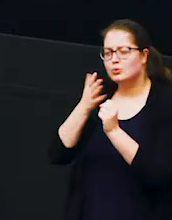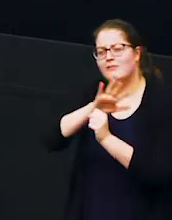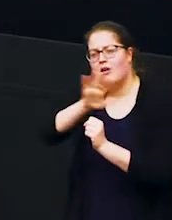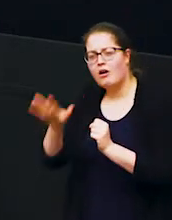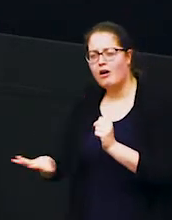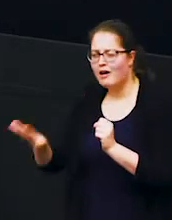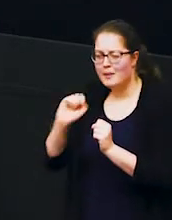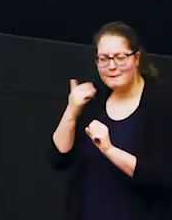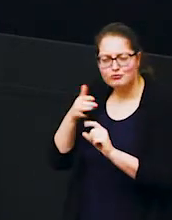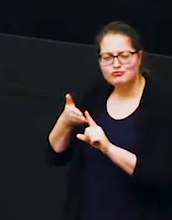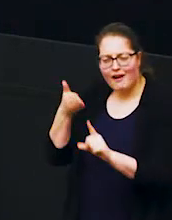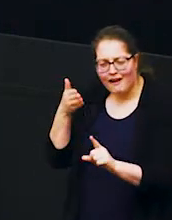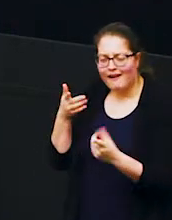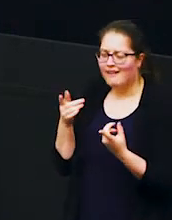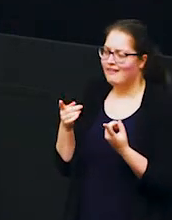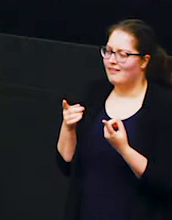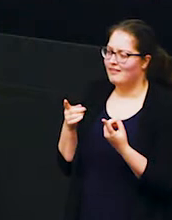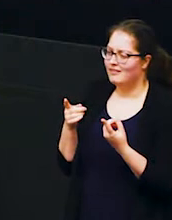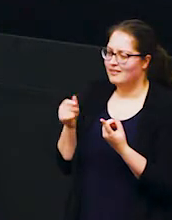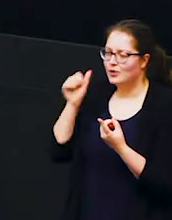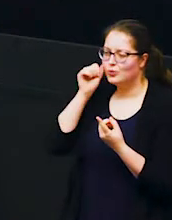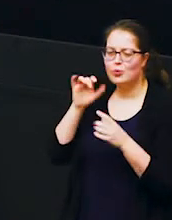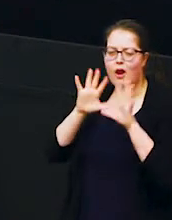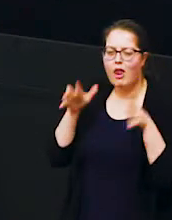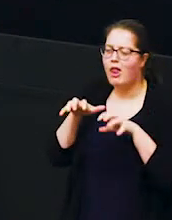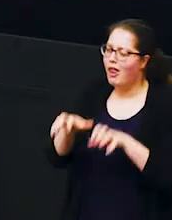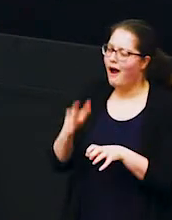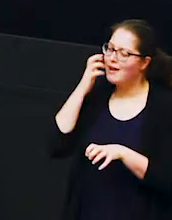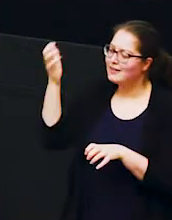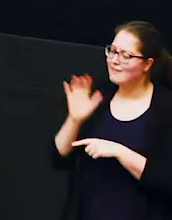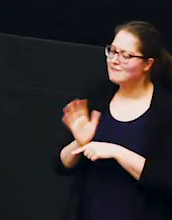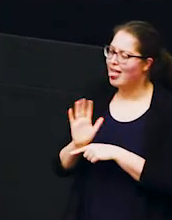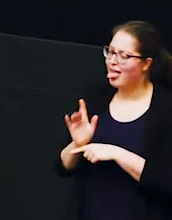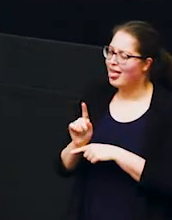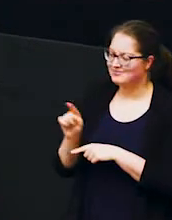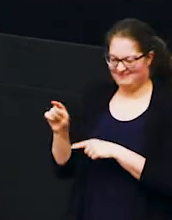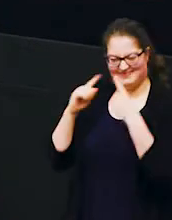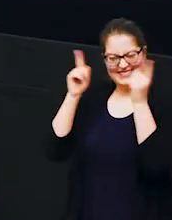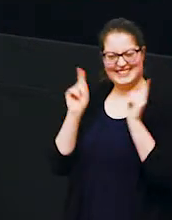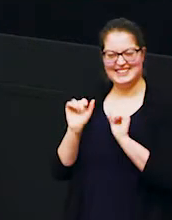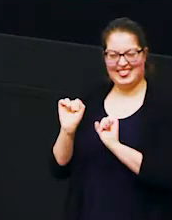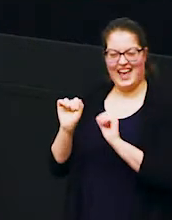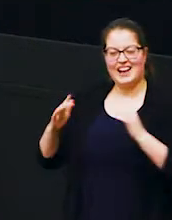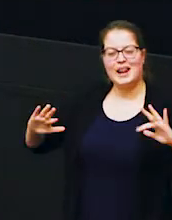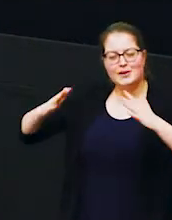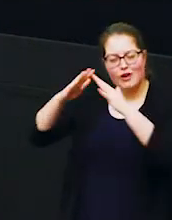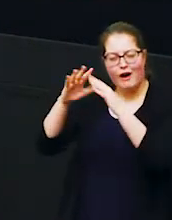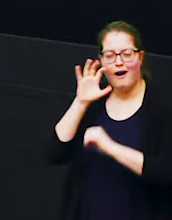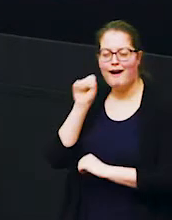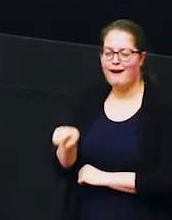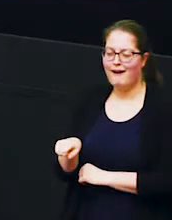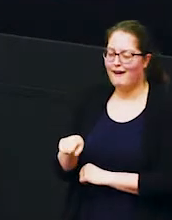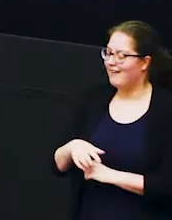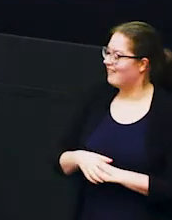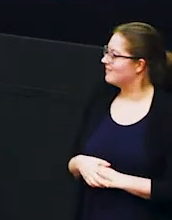mount kilimanjaro from the opening of the lion king movie now we're arriving in ambaselli in june